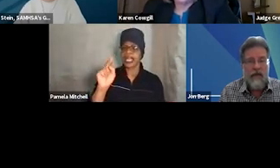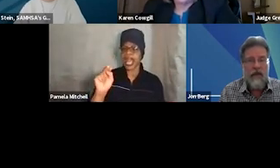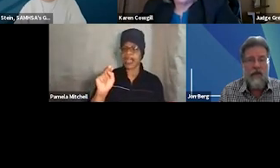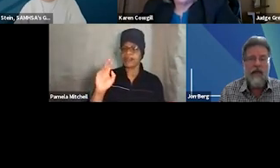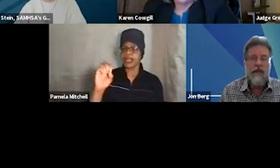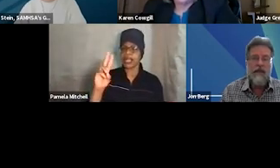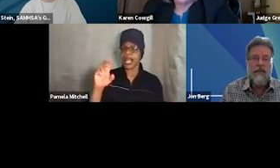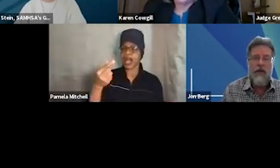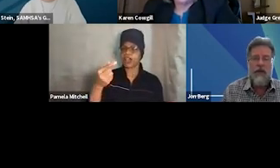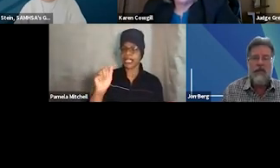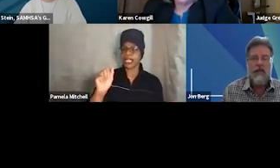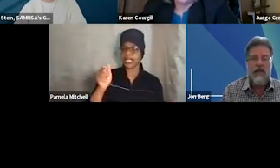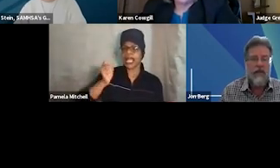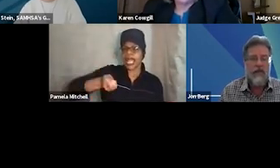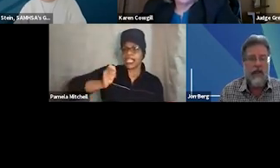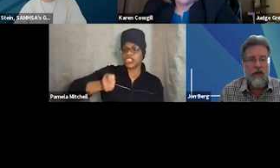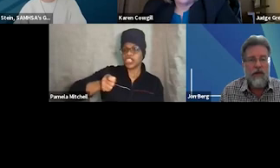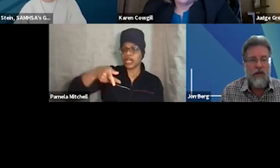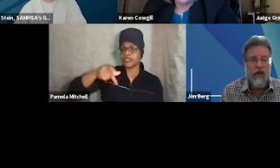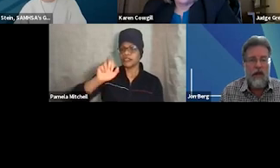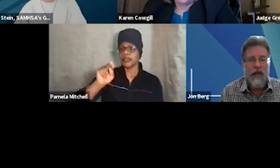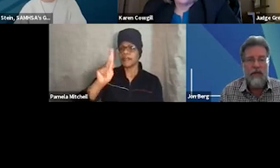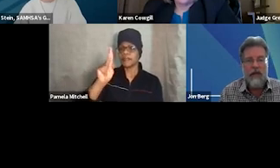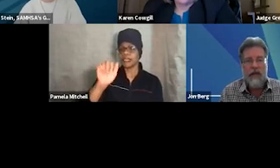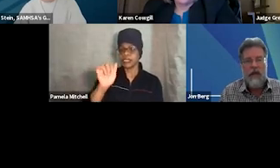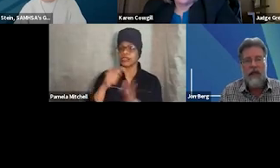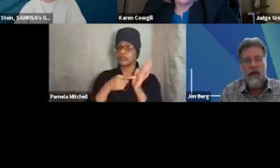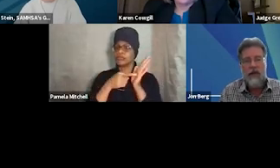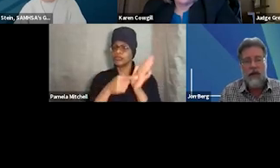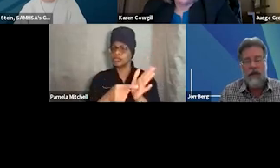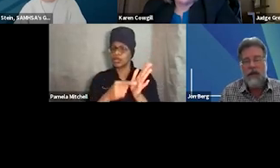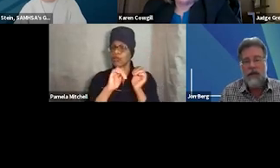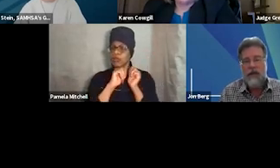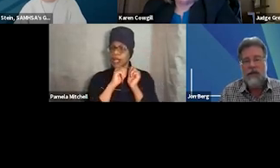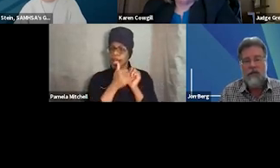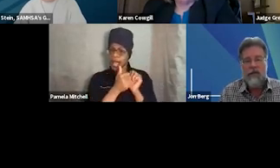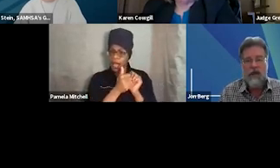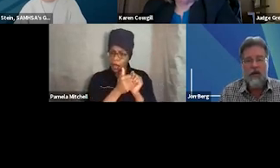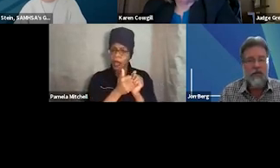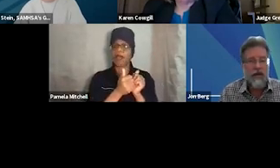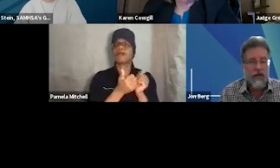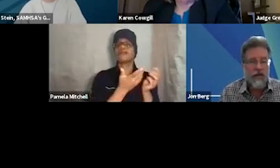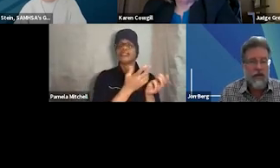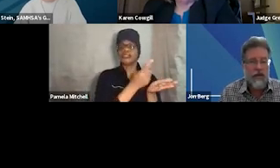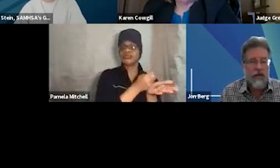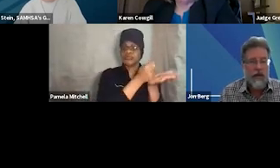will share ways to support the success of drug treatment court clients, and ultimately, the treatment drug court mission.